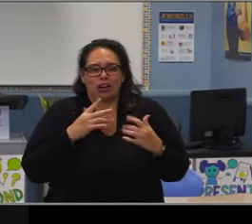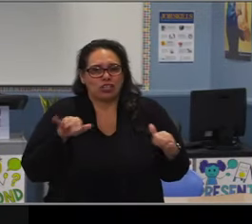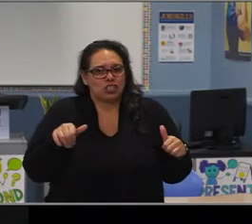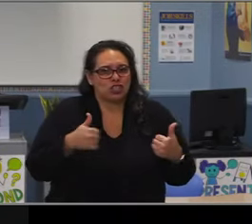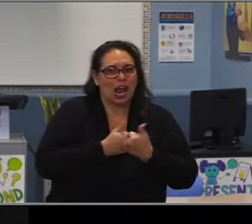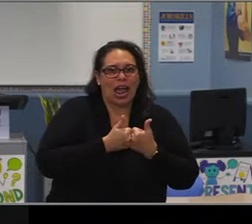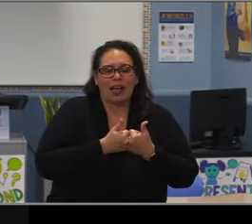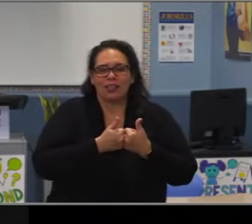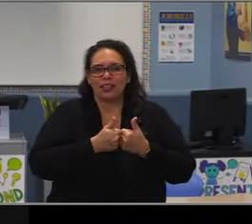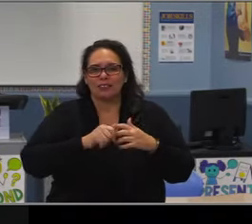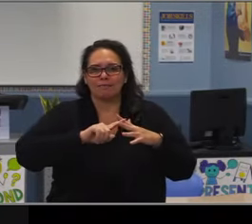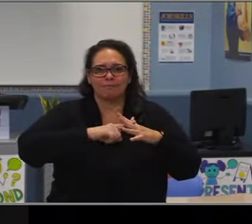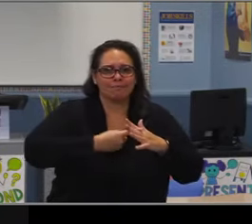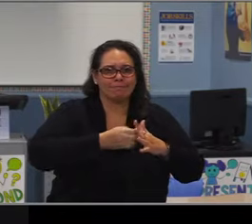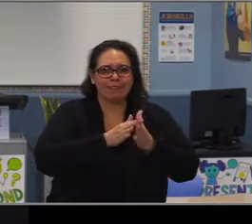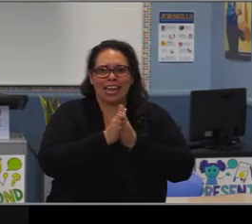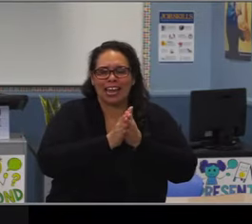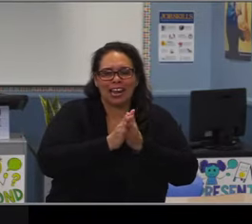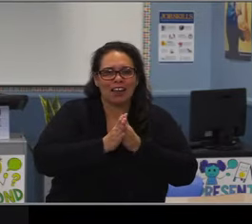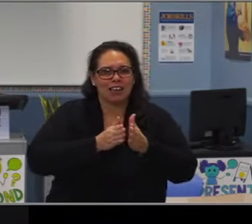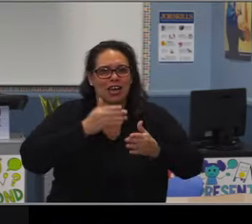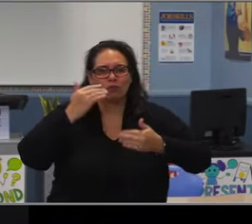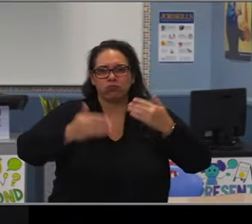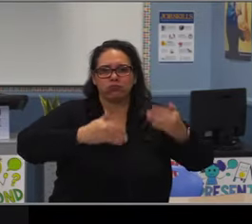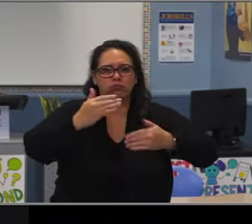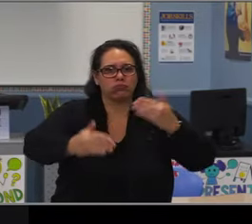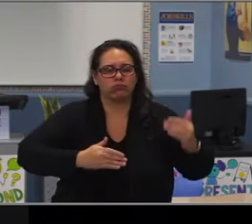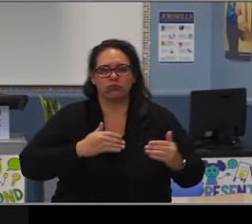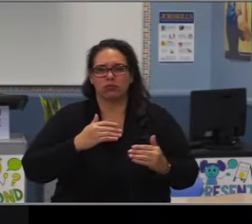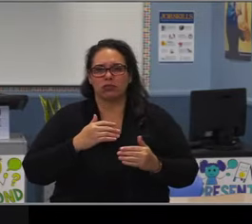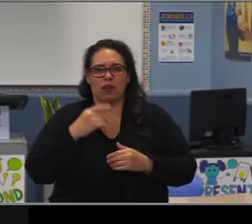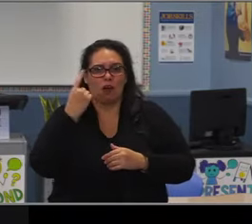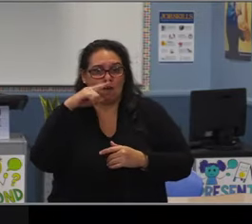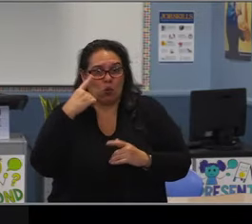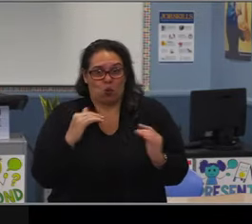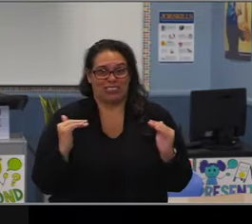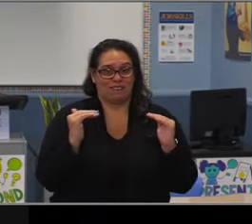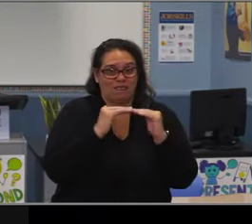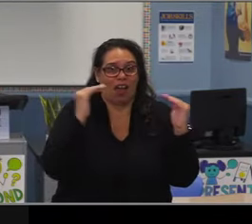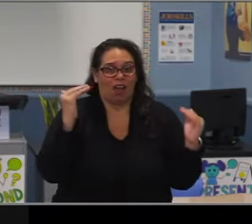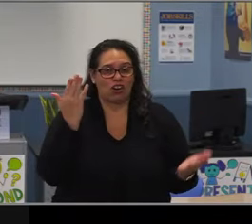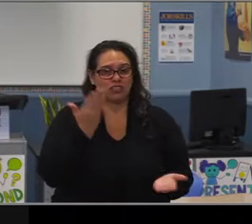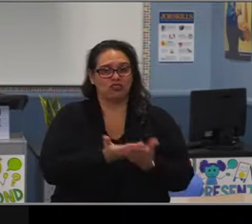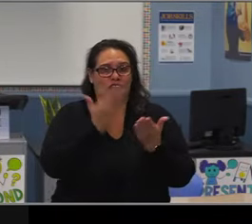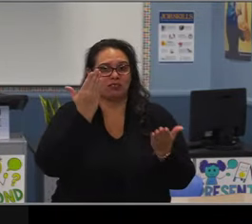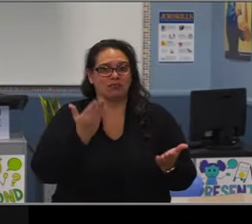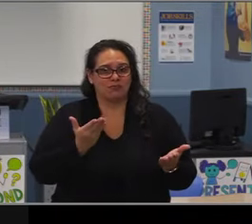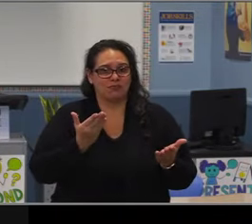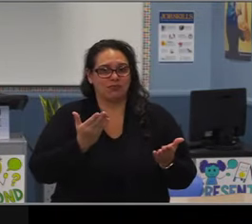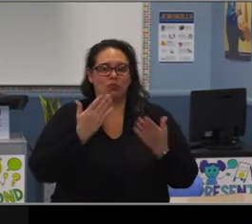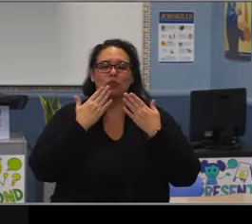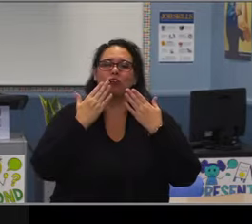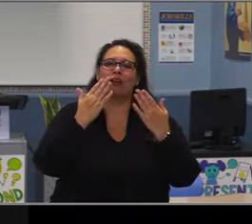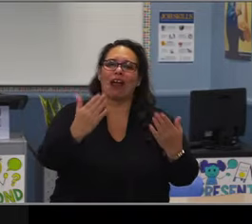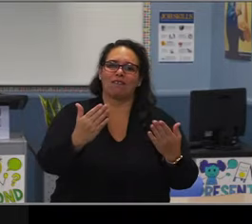Dr. Williams, I wanted to take a moment to thank you for your tireless efforts in supporting the students, teachers and staff of Long Beach Unified